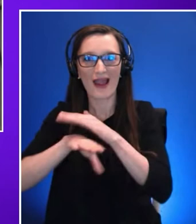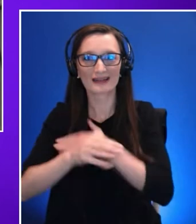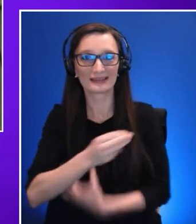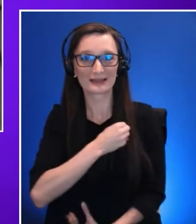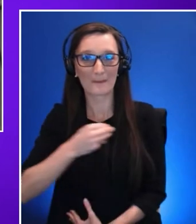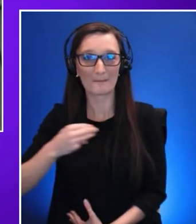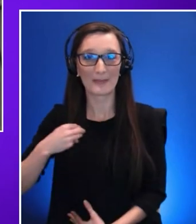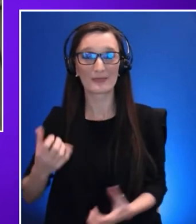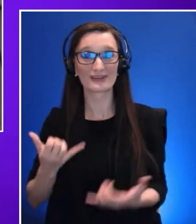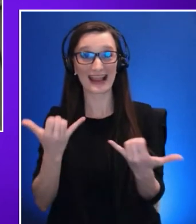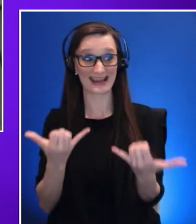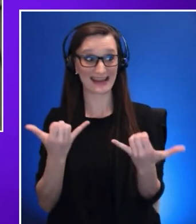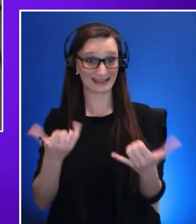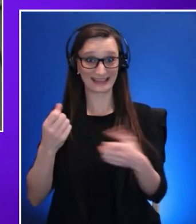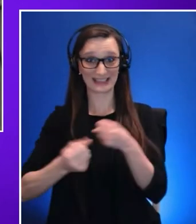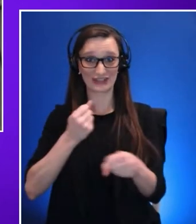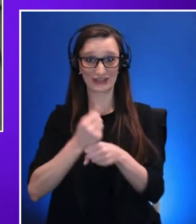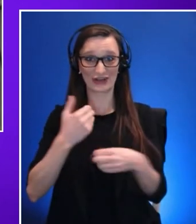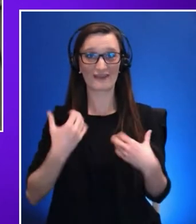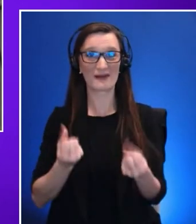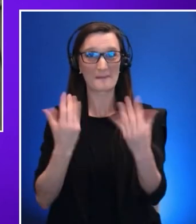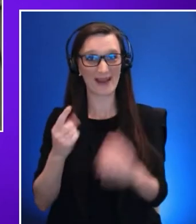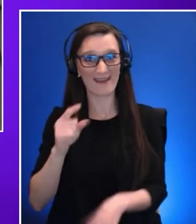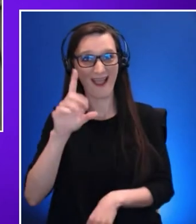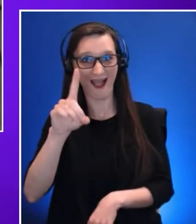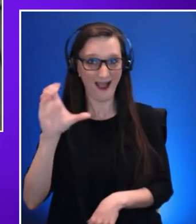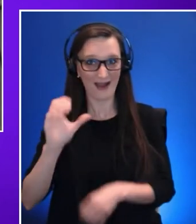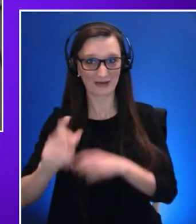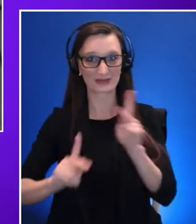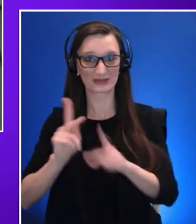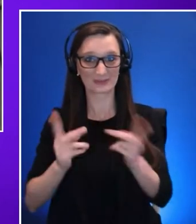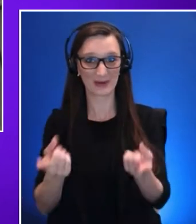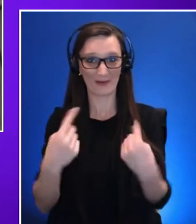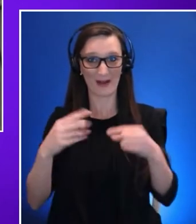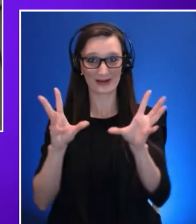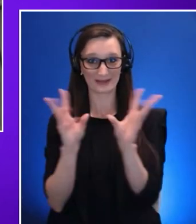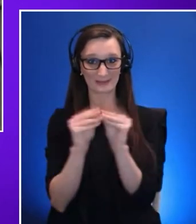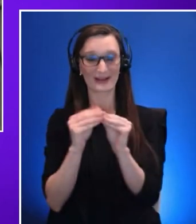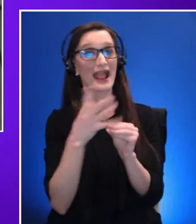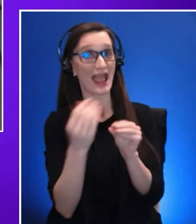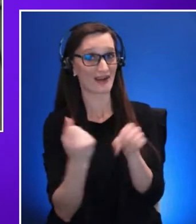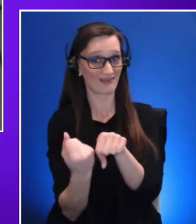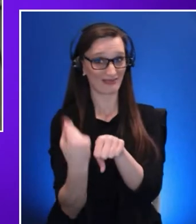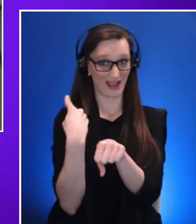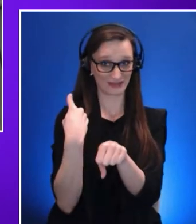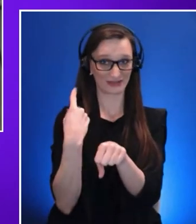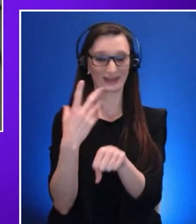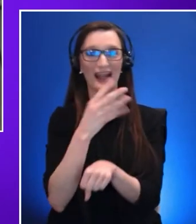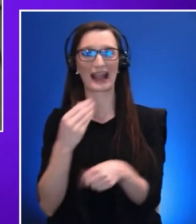and also in previous symposiums and we have quite a few working groups that actively meet